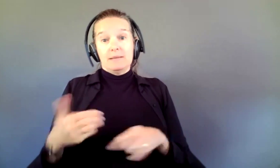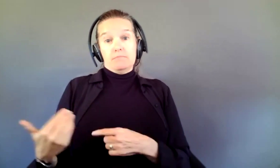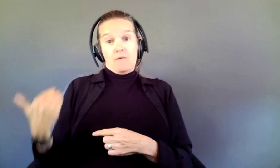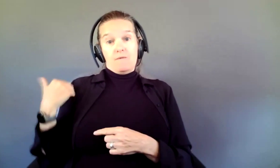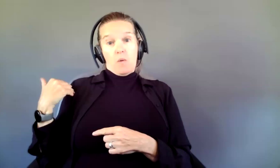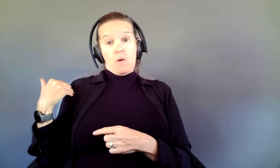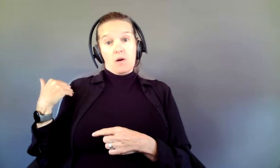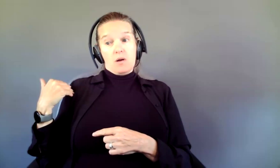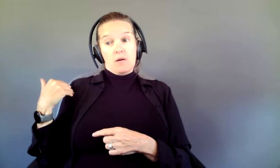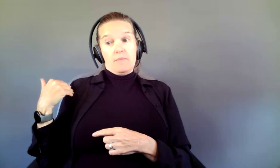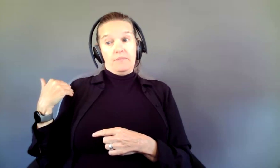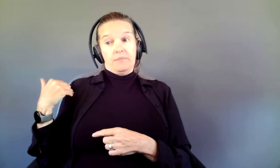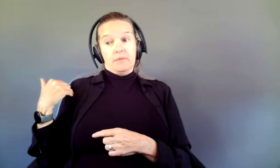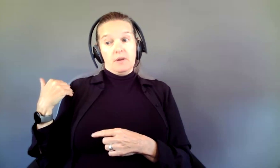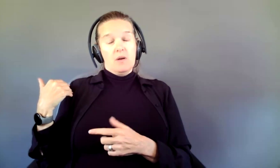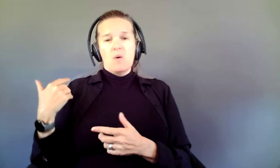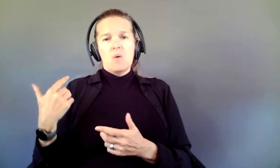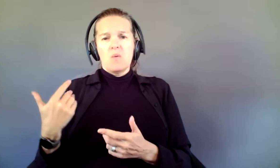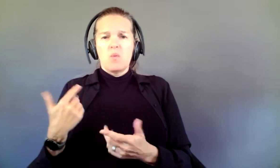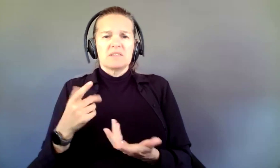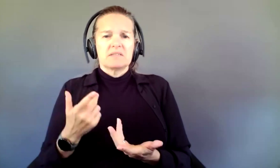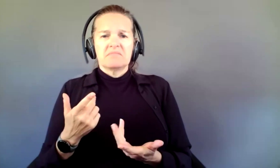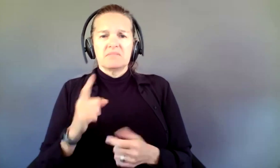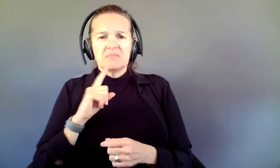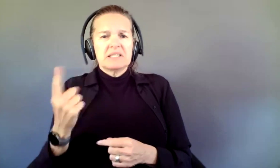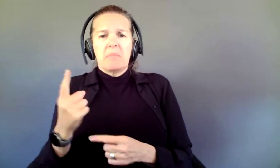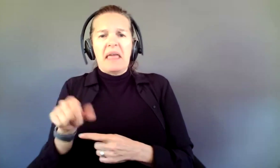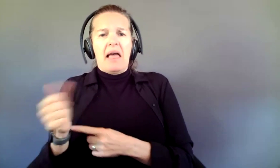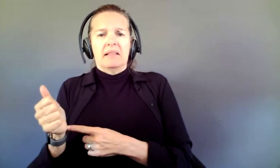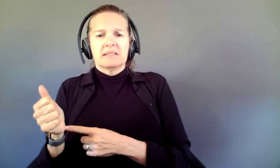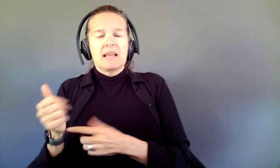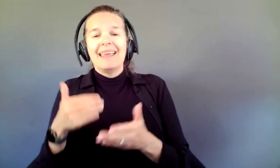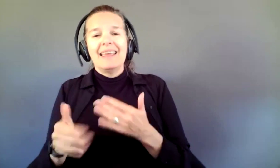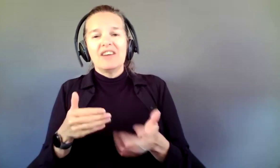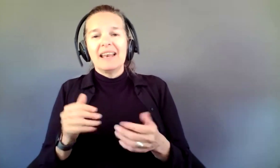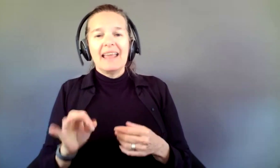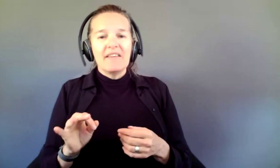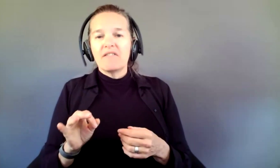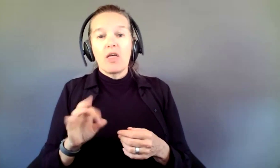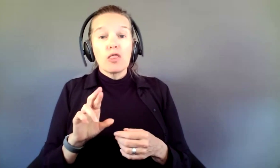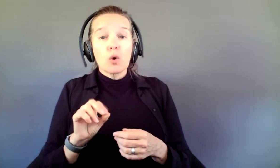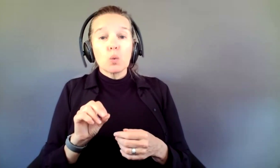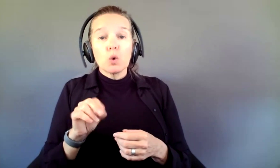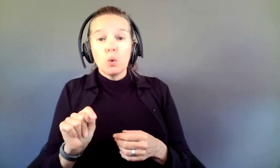functionally something else, even if the root of it, like a jar of tomatoes, or a clove of garlic,